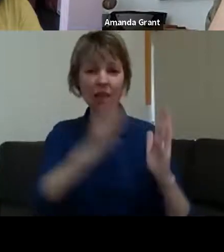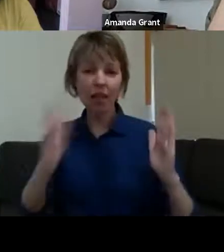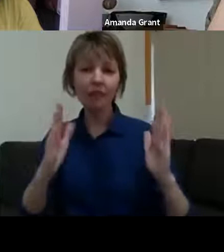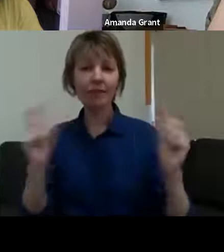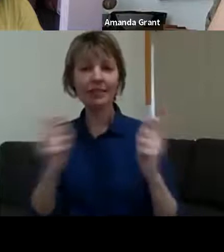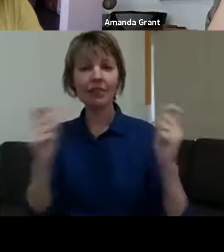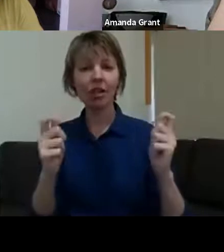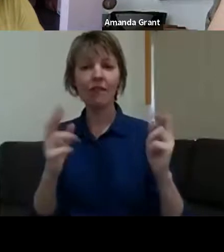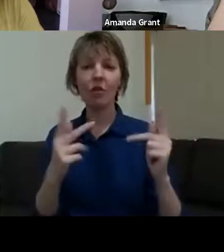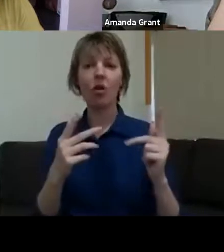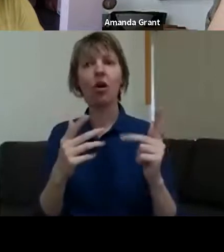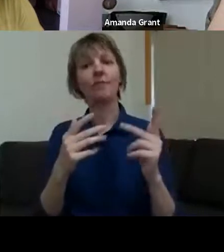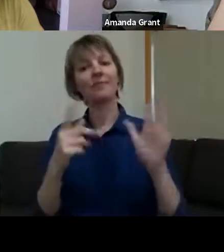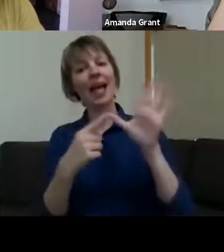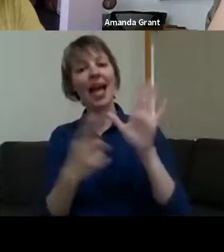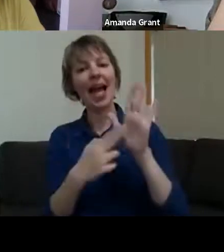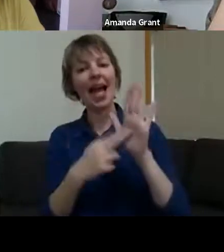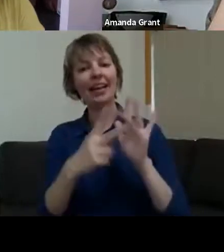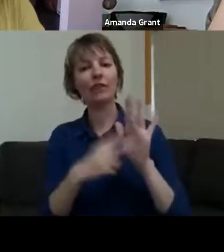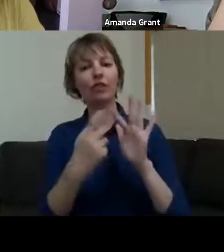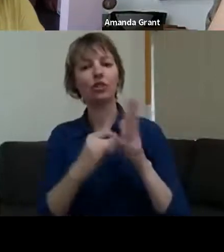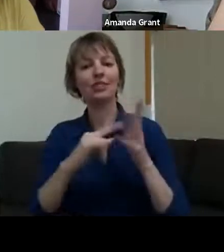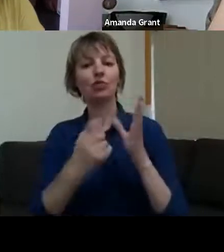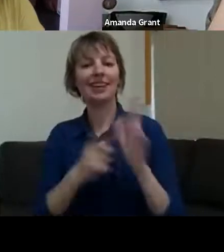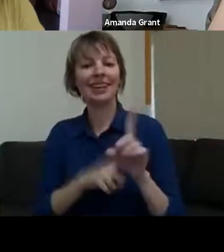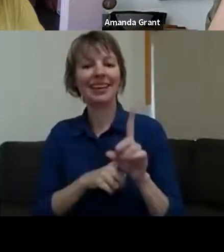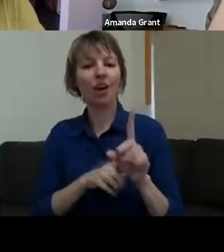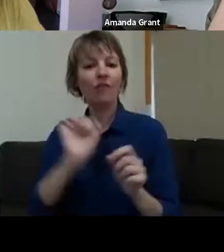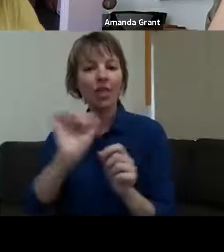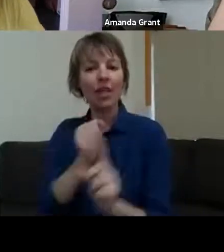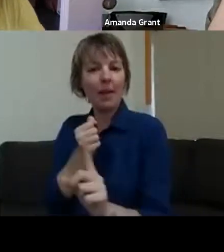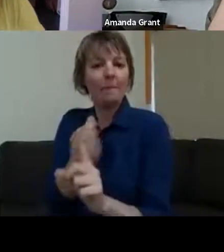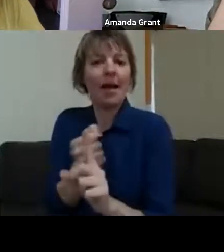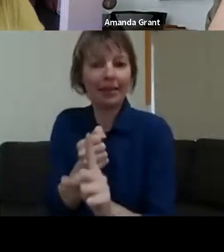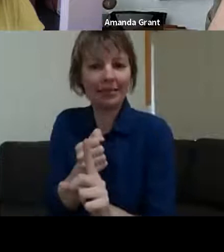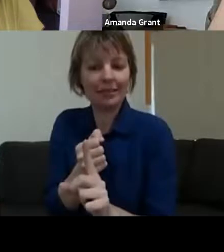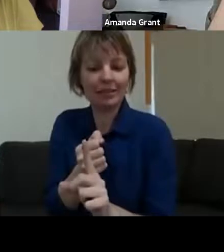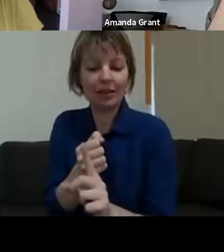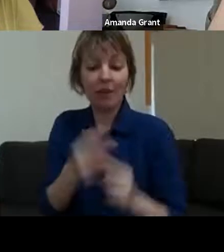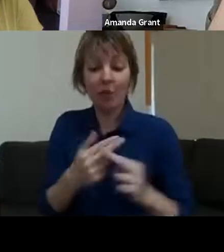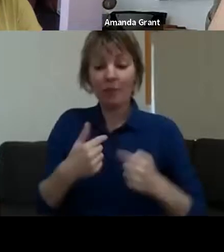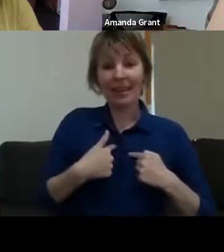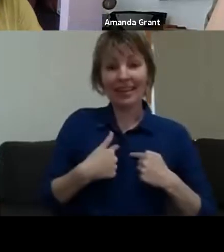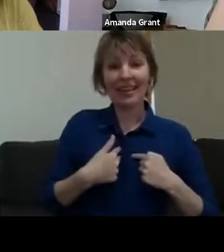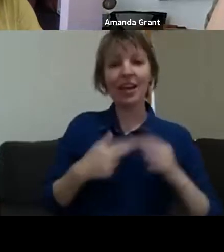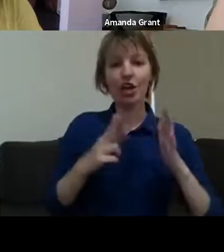Batlow, it's - I think it's about the 4th of January. Some people were early on. Some people have all repeated anniversaries because they